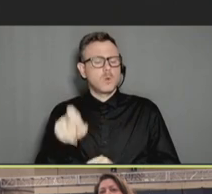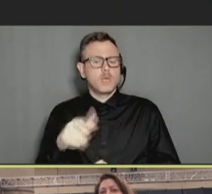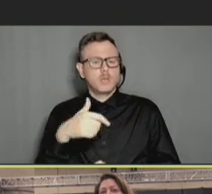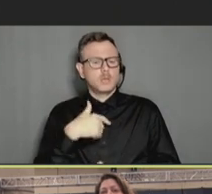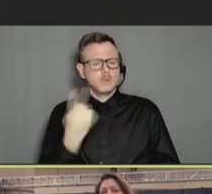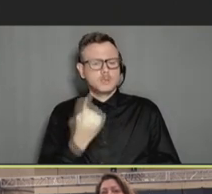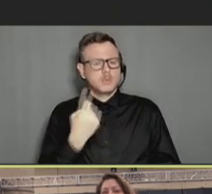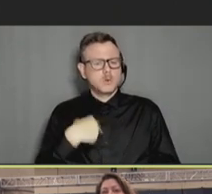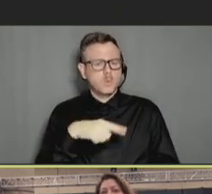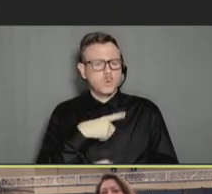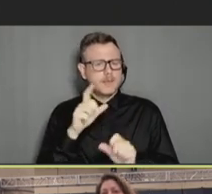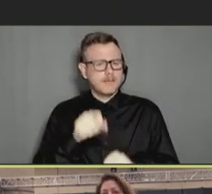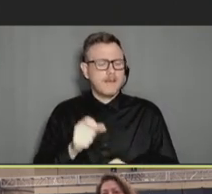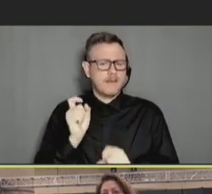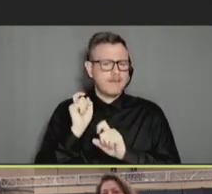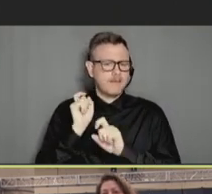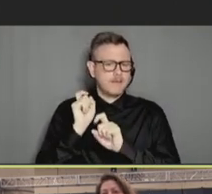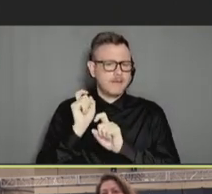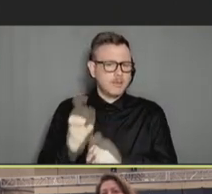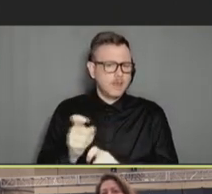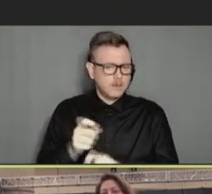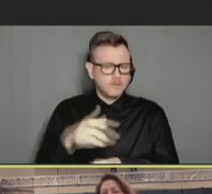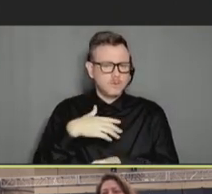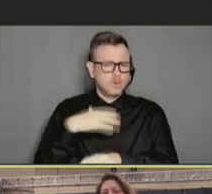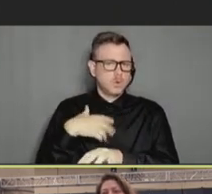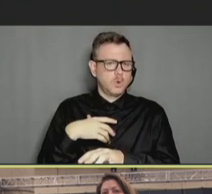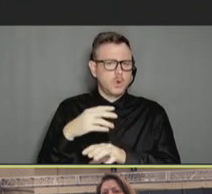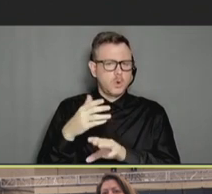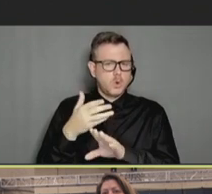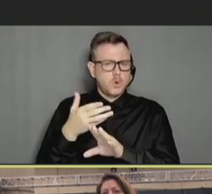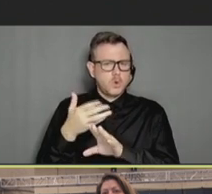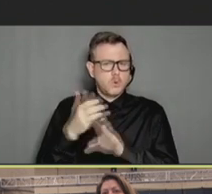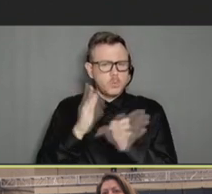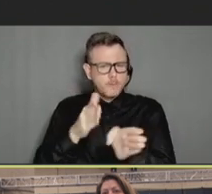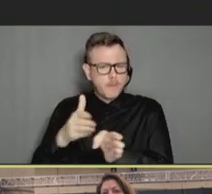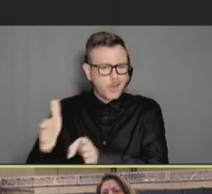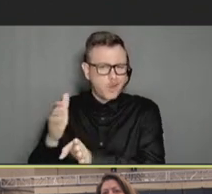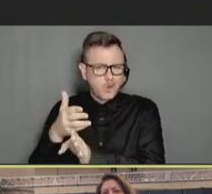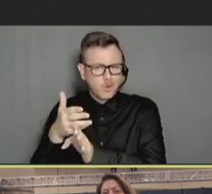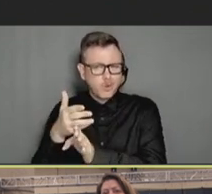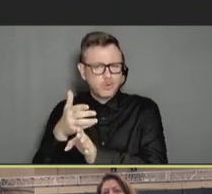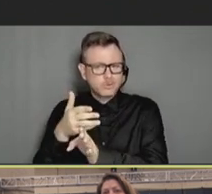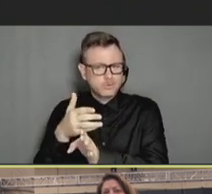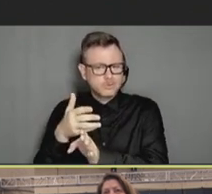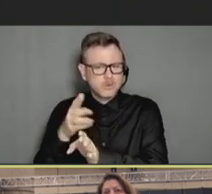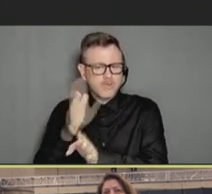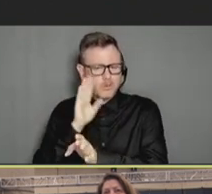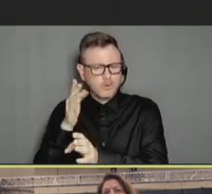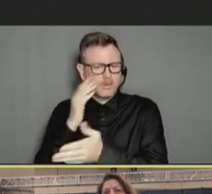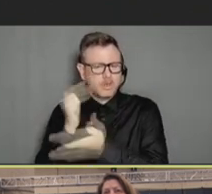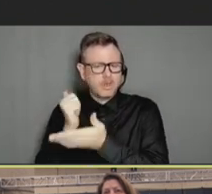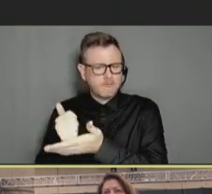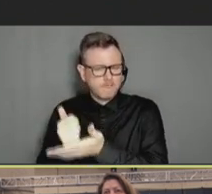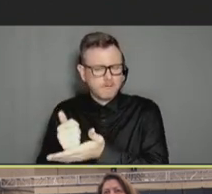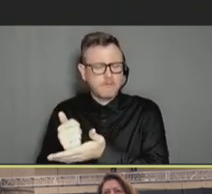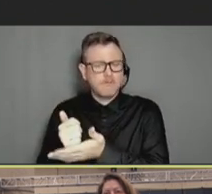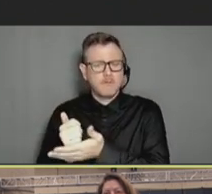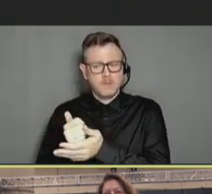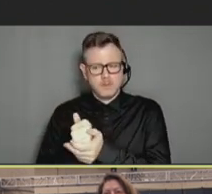prime the pump ahead of time that you think would be helpful? I do think it is a natural